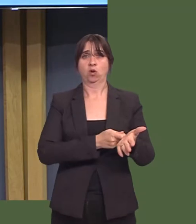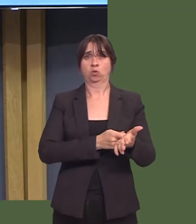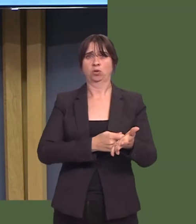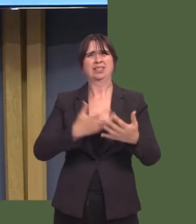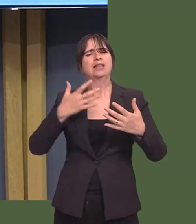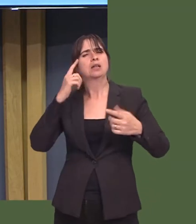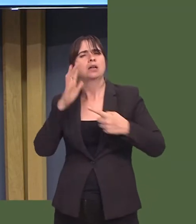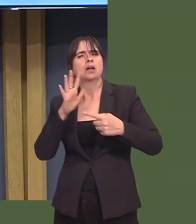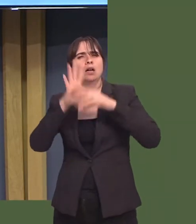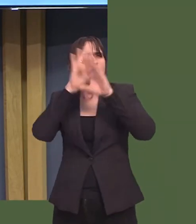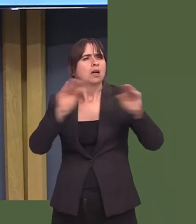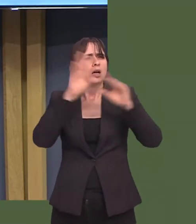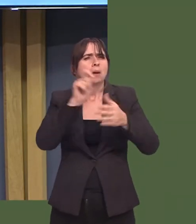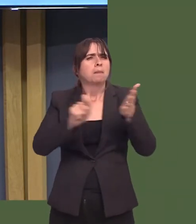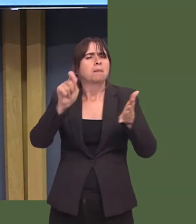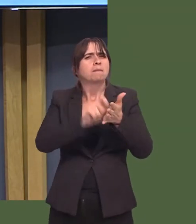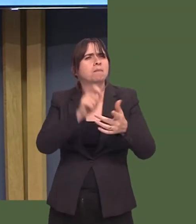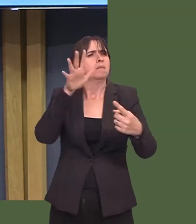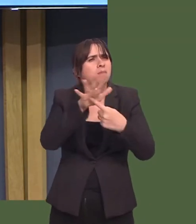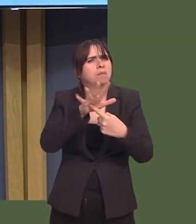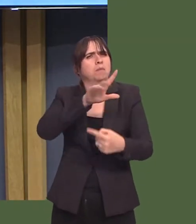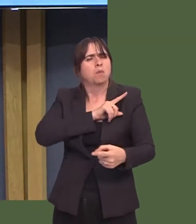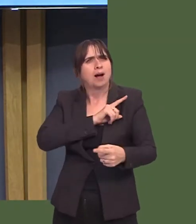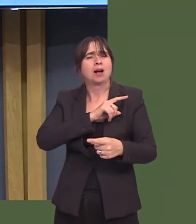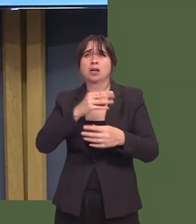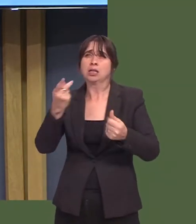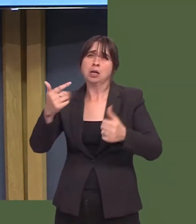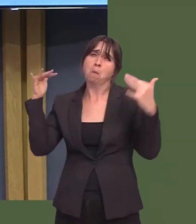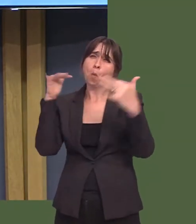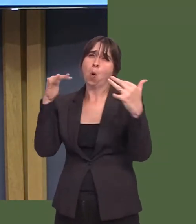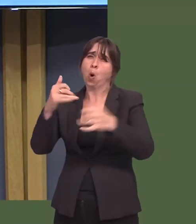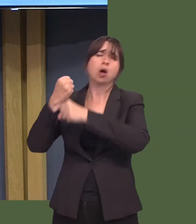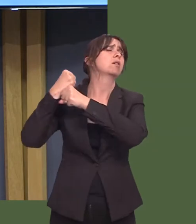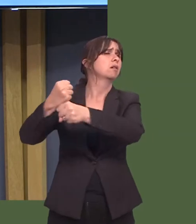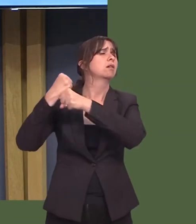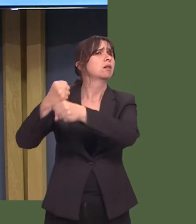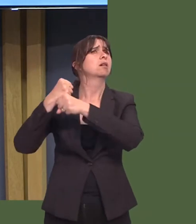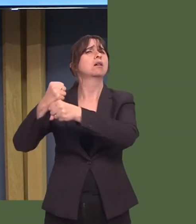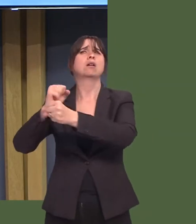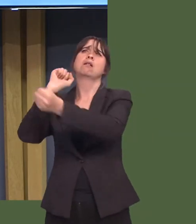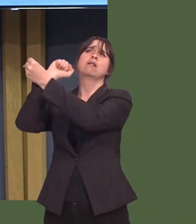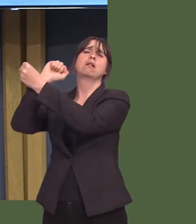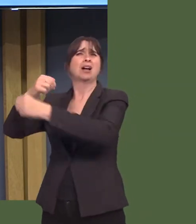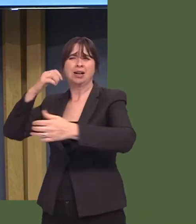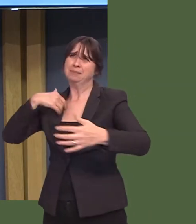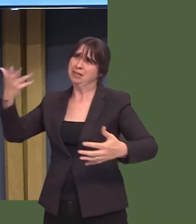well as being a right that people have fought for and died for, it can also be seen as a civic obligation that we owe one to another.